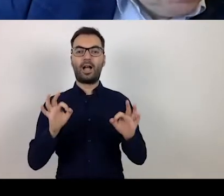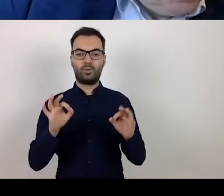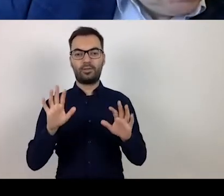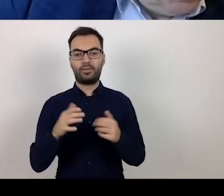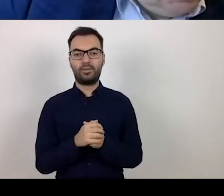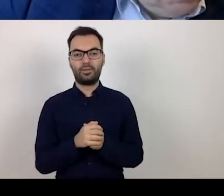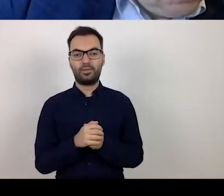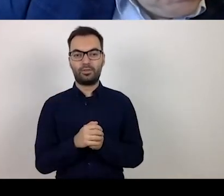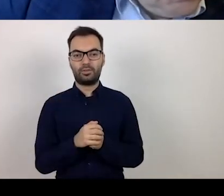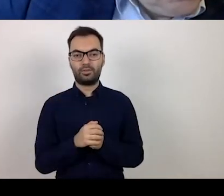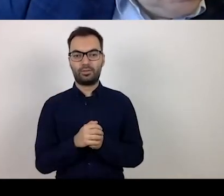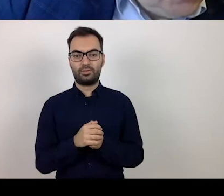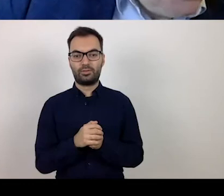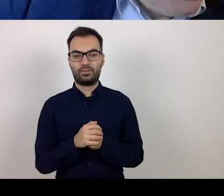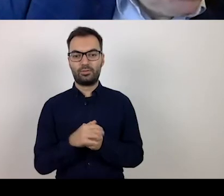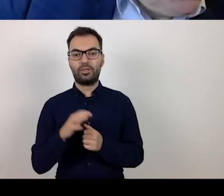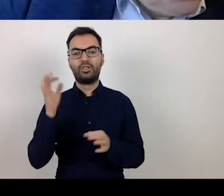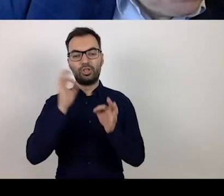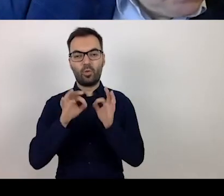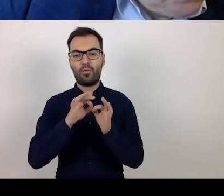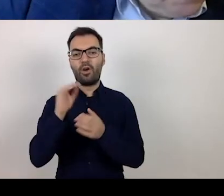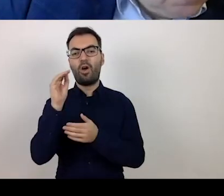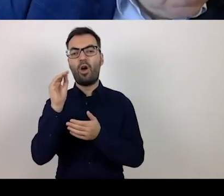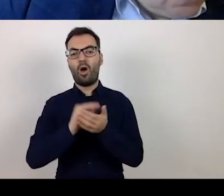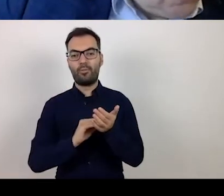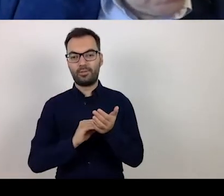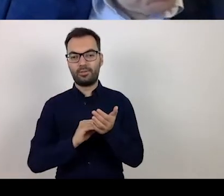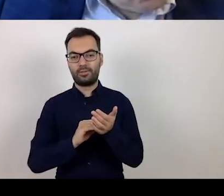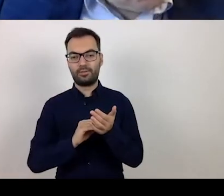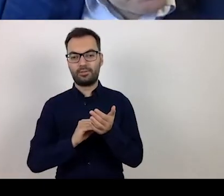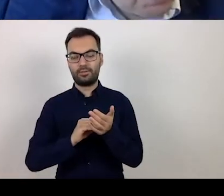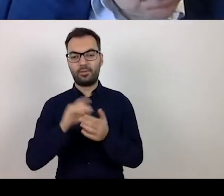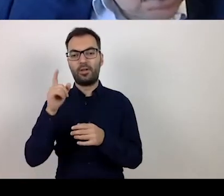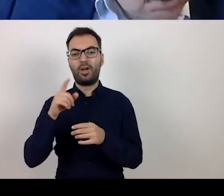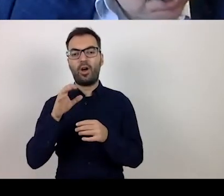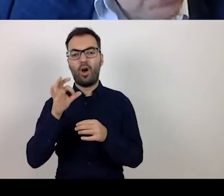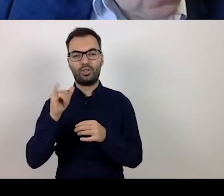which stands for detailed description of the priority axis, refers to certain items